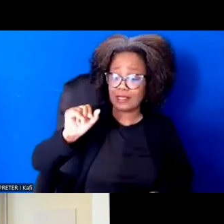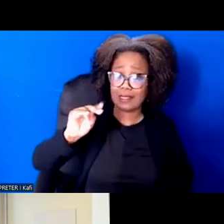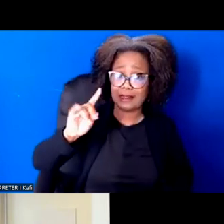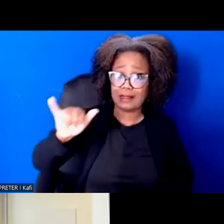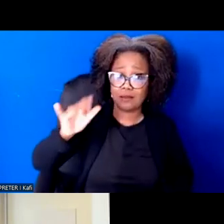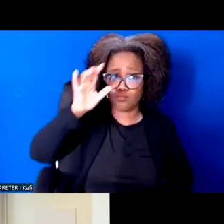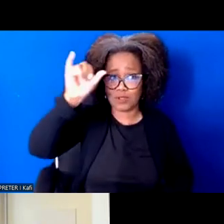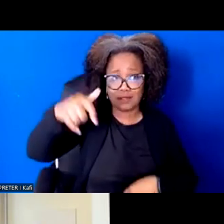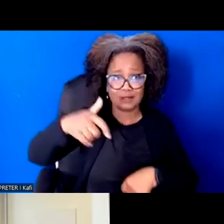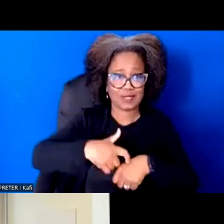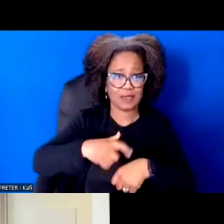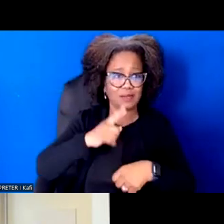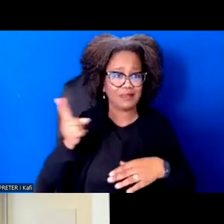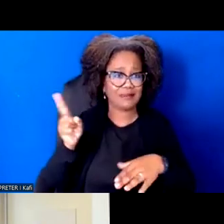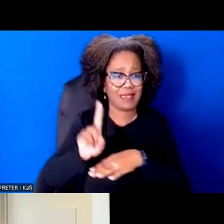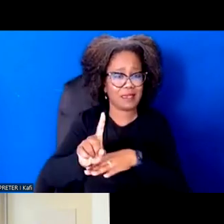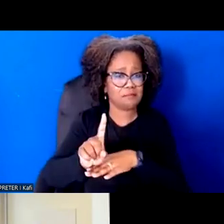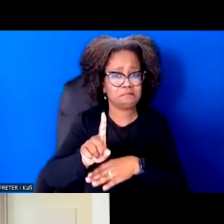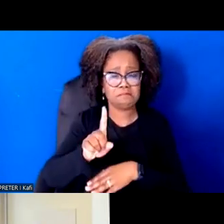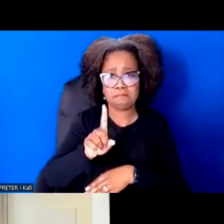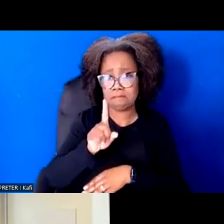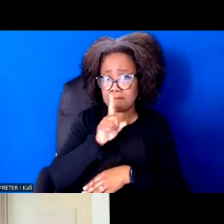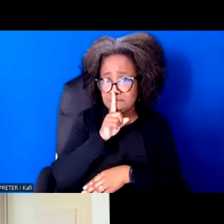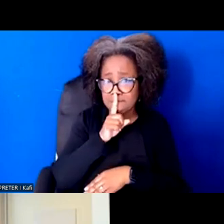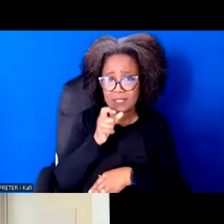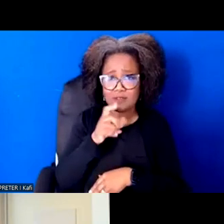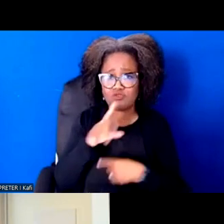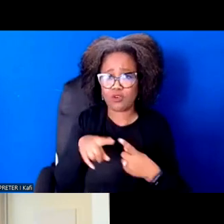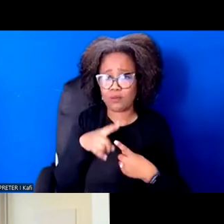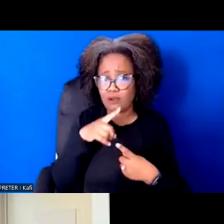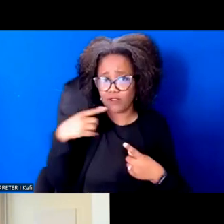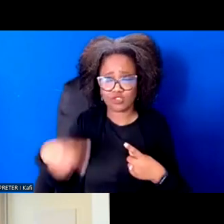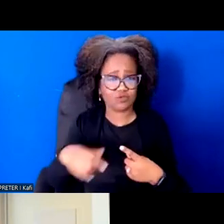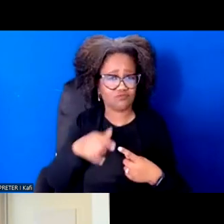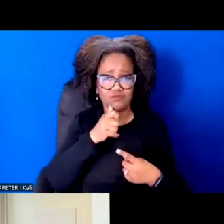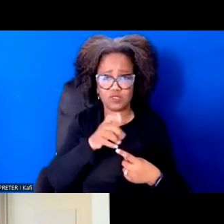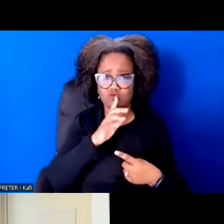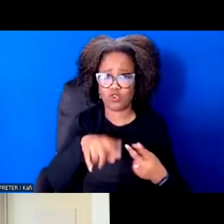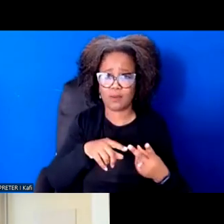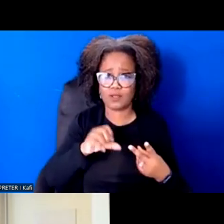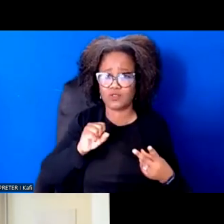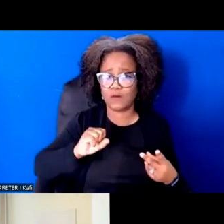What he says is that before this decade is over, we're going to send someone to the moon, we bring them back.